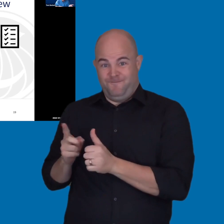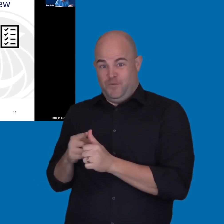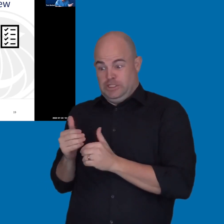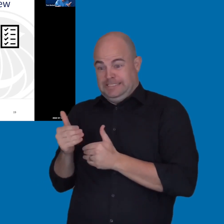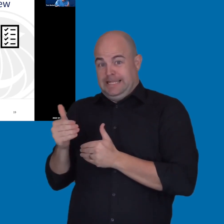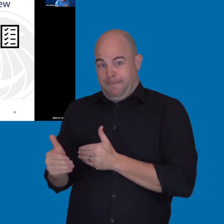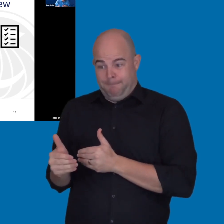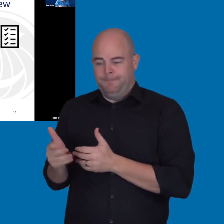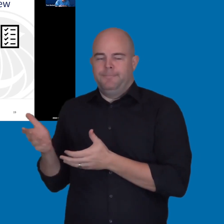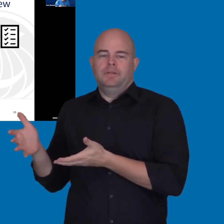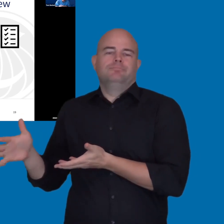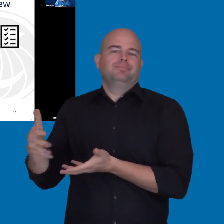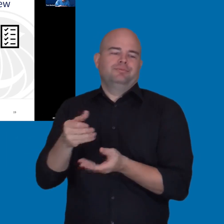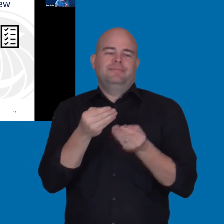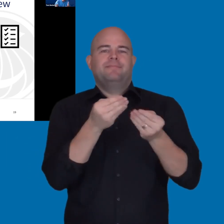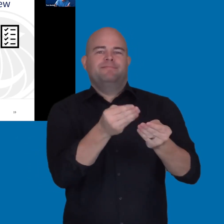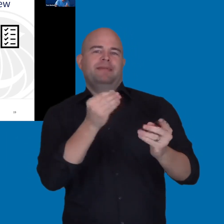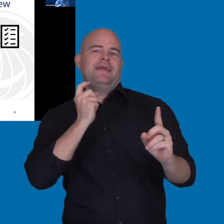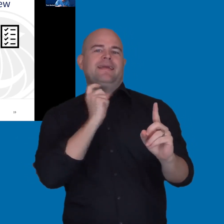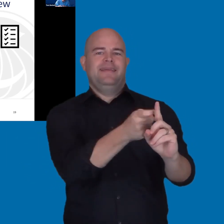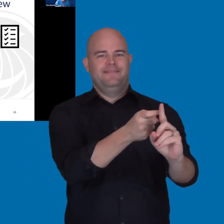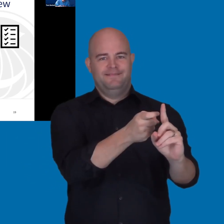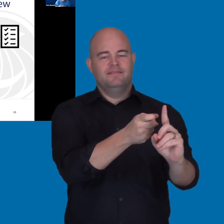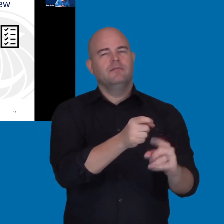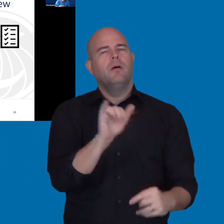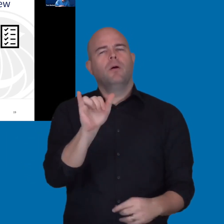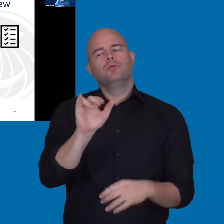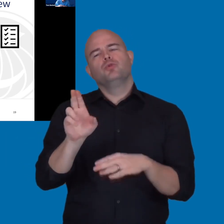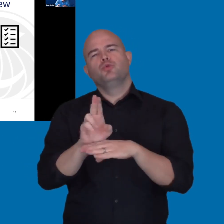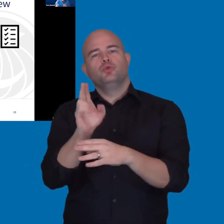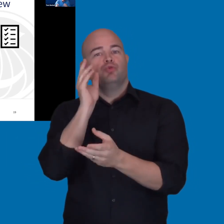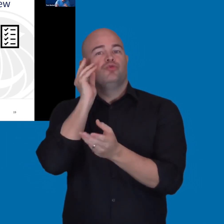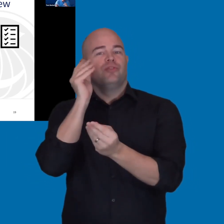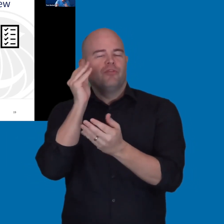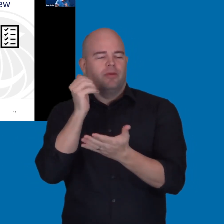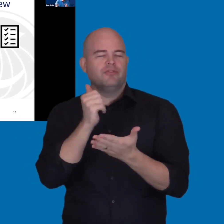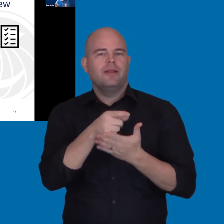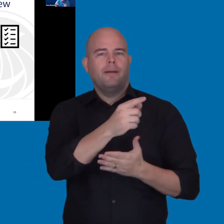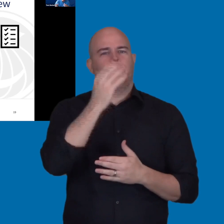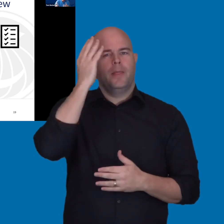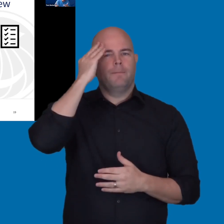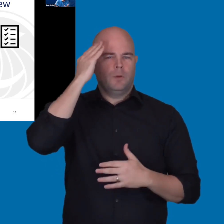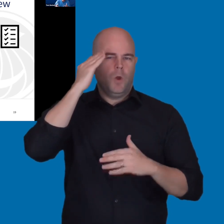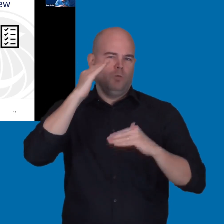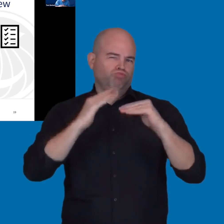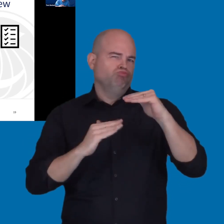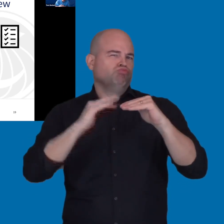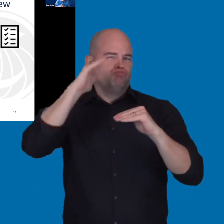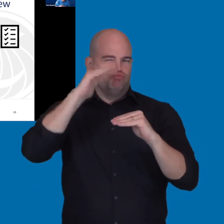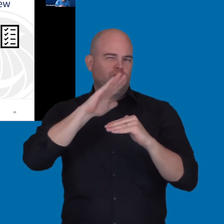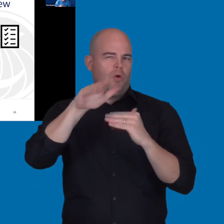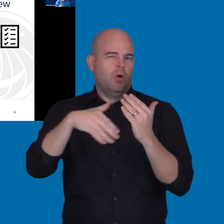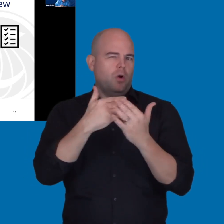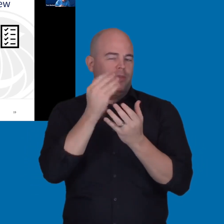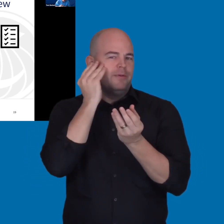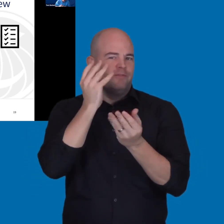with the use case information to give it some context. And the thing that that person would do is determine what's the impact?